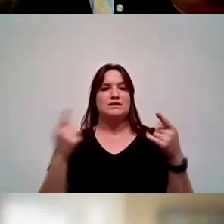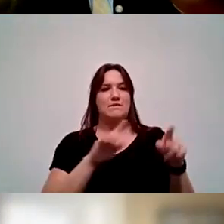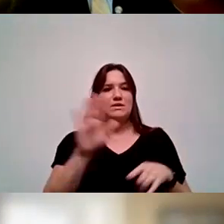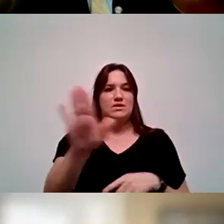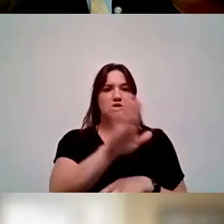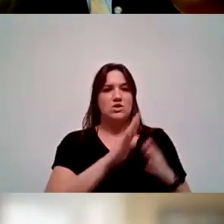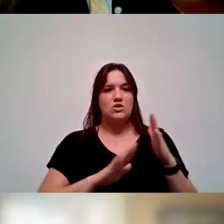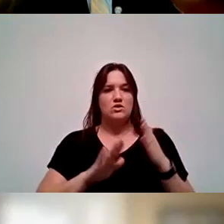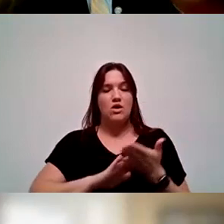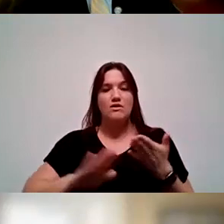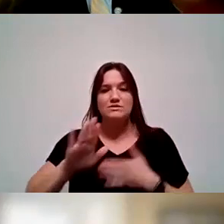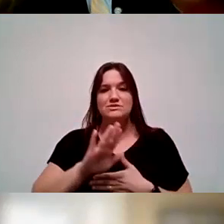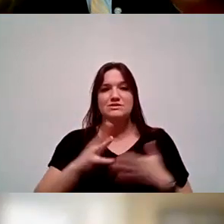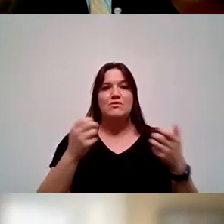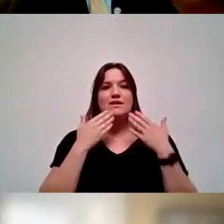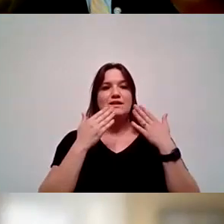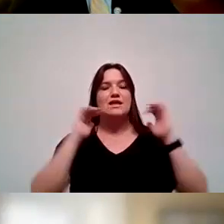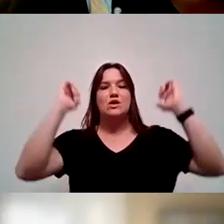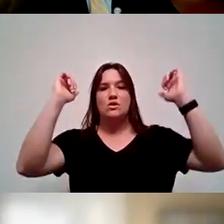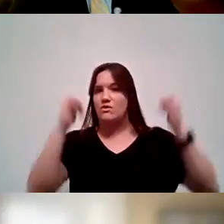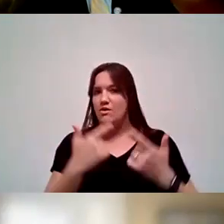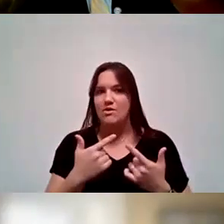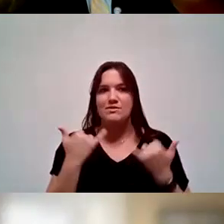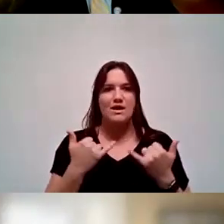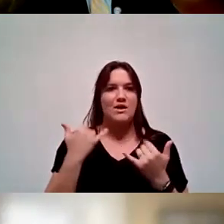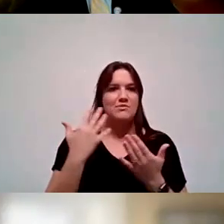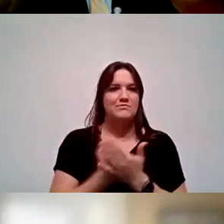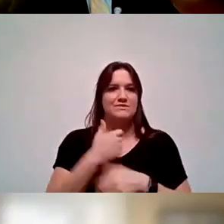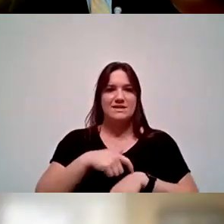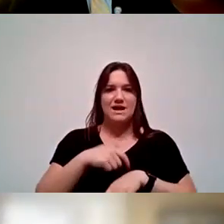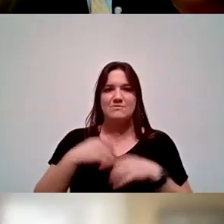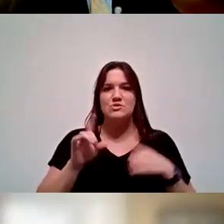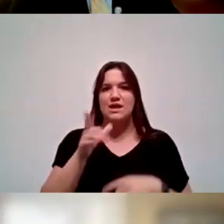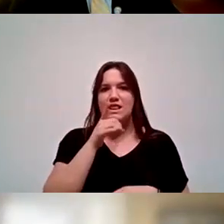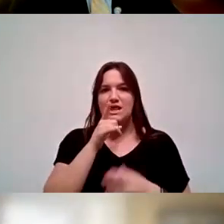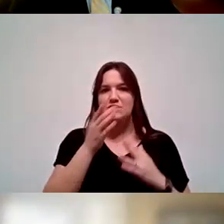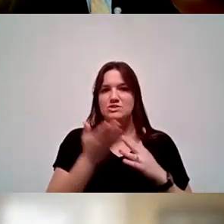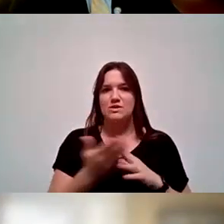And I just want to thank everybody who's taking time during your lunch break to join us.